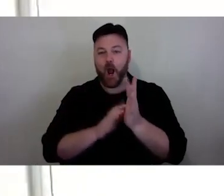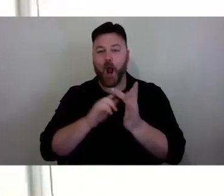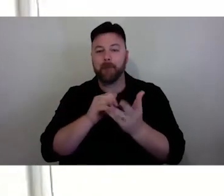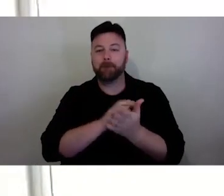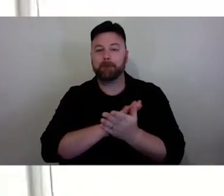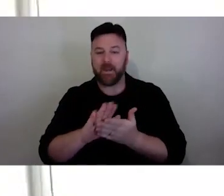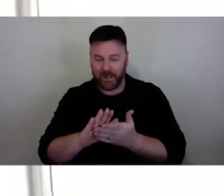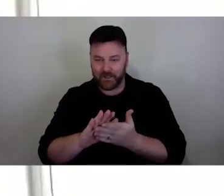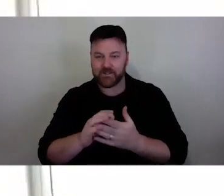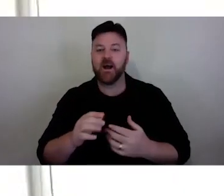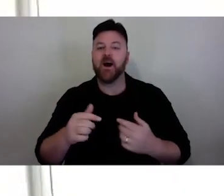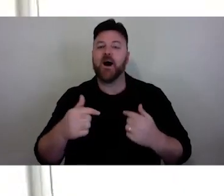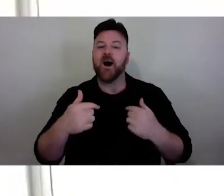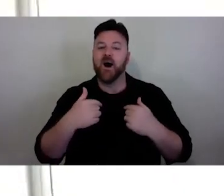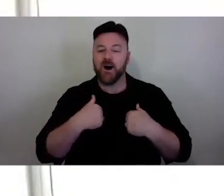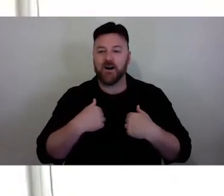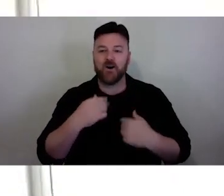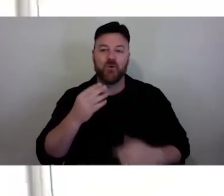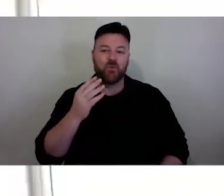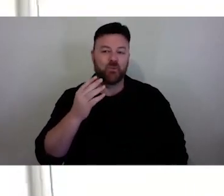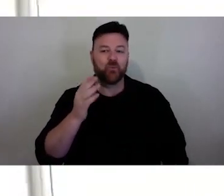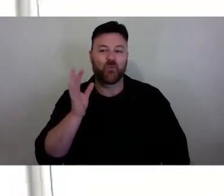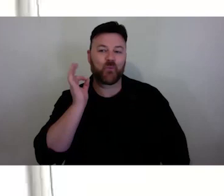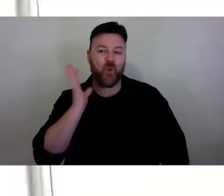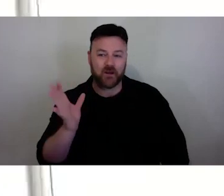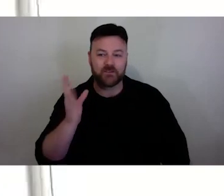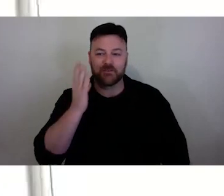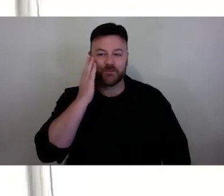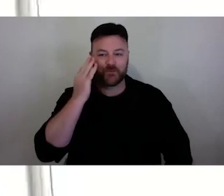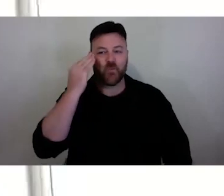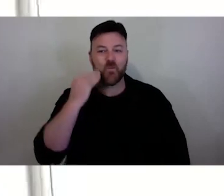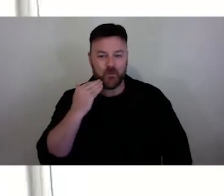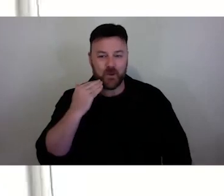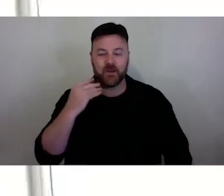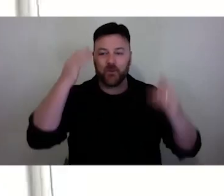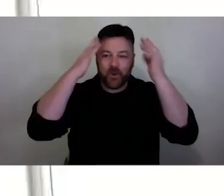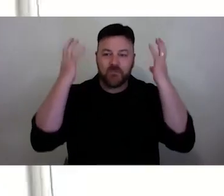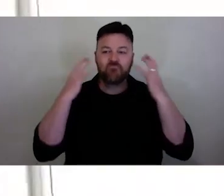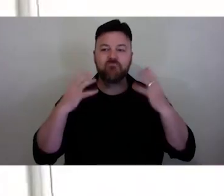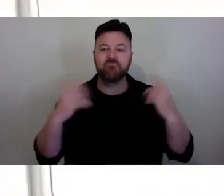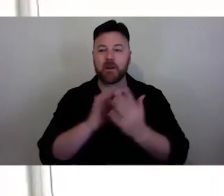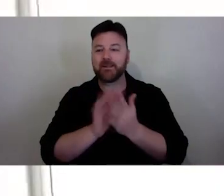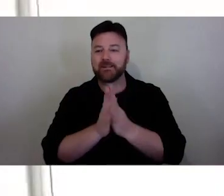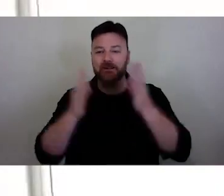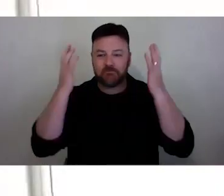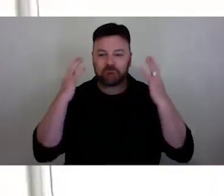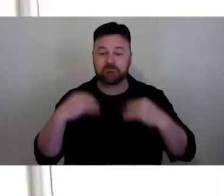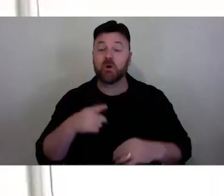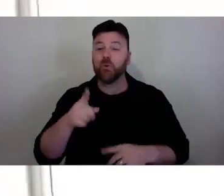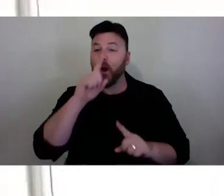As Francis said, I have pail skin, blue eyes and shoulder-length brown messy hair. What you can't see on screen, though, is I am wearing